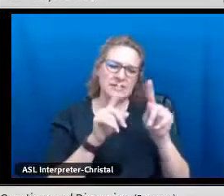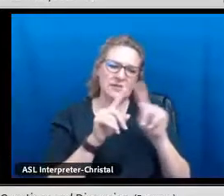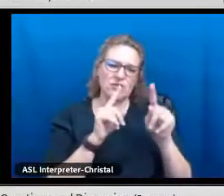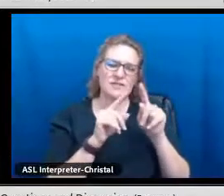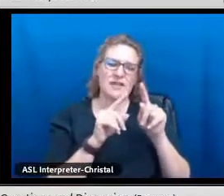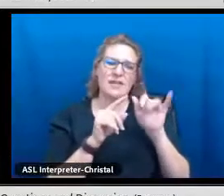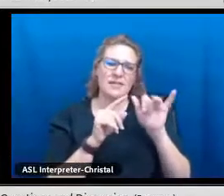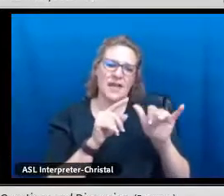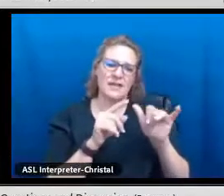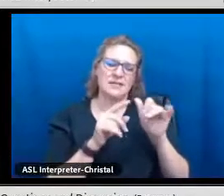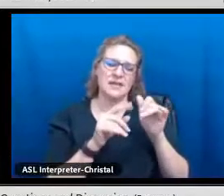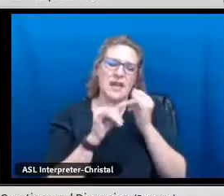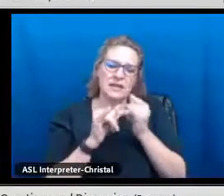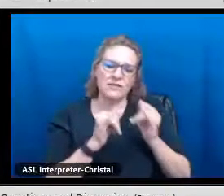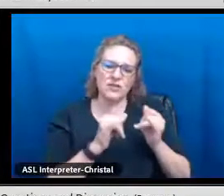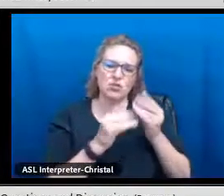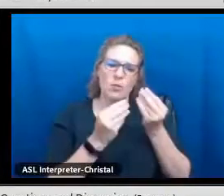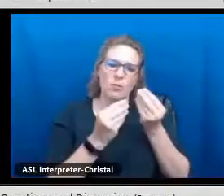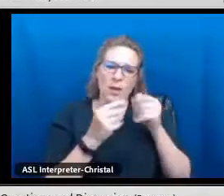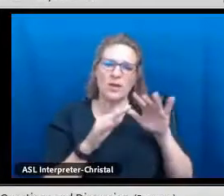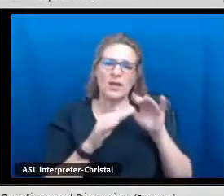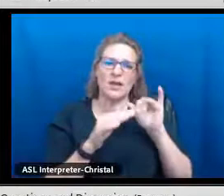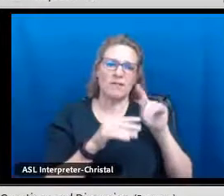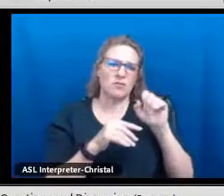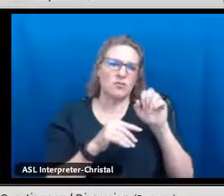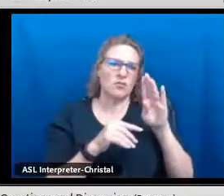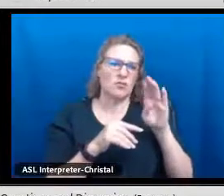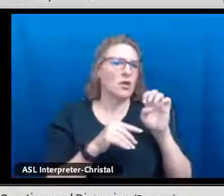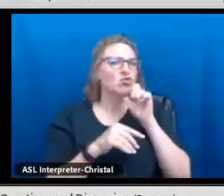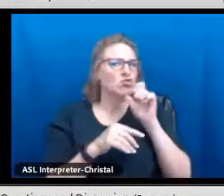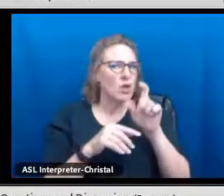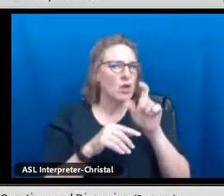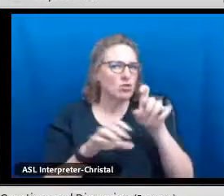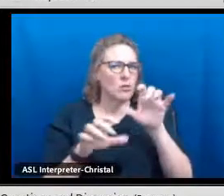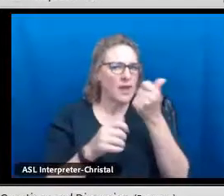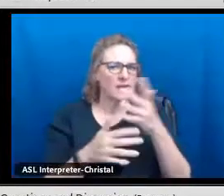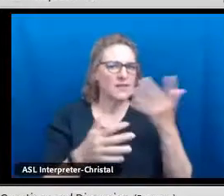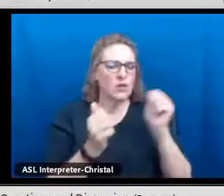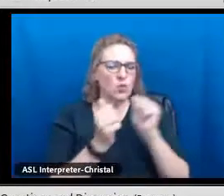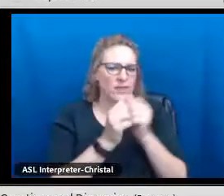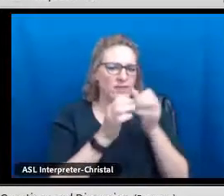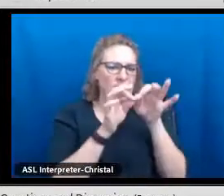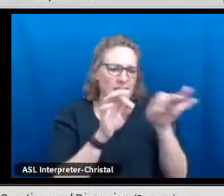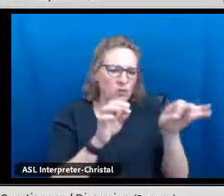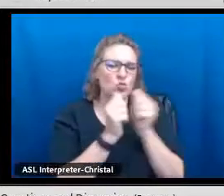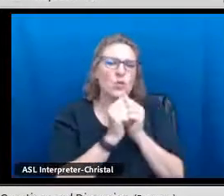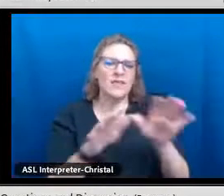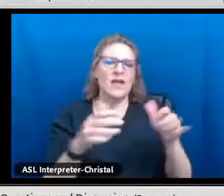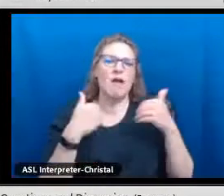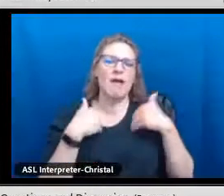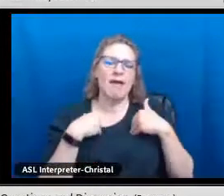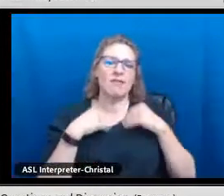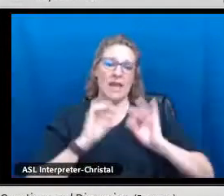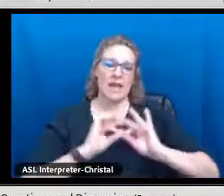Even though it's the same language, the dialects are different and those are intellectual properties of the tribe and should be treated that way.